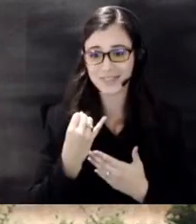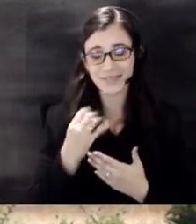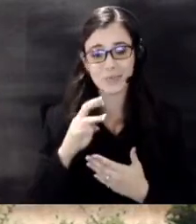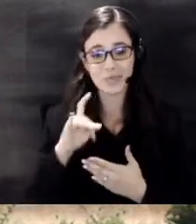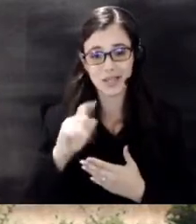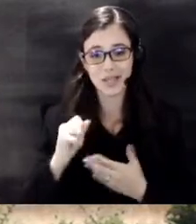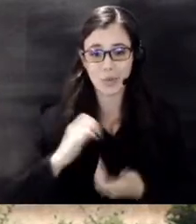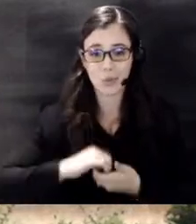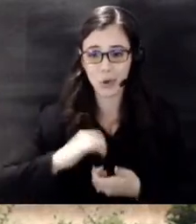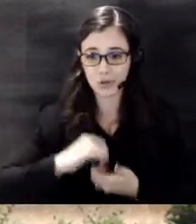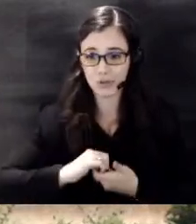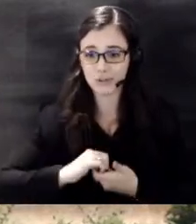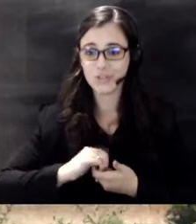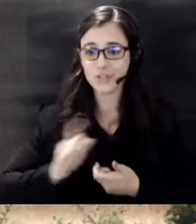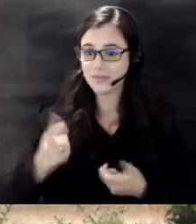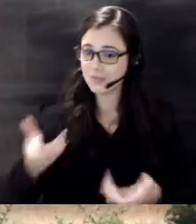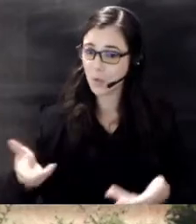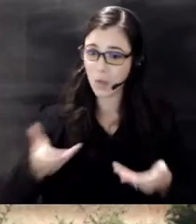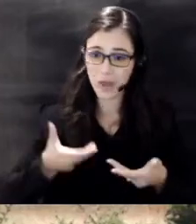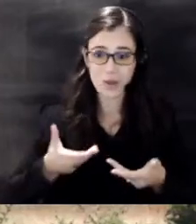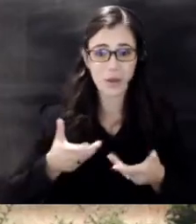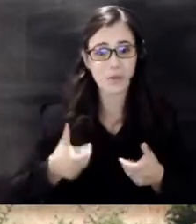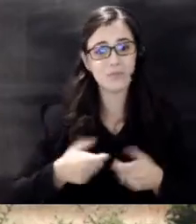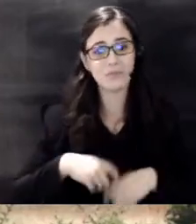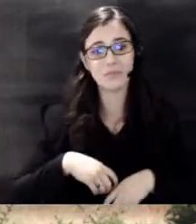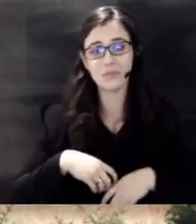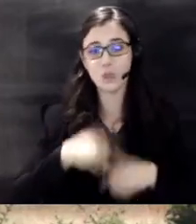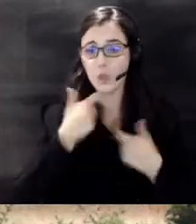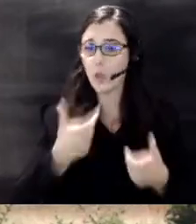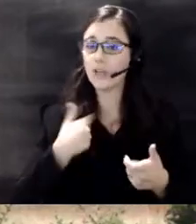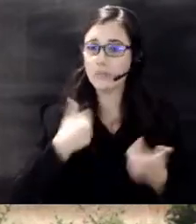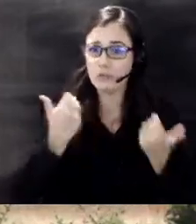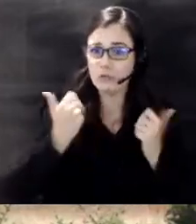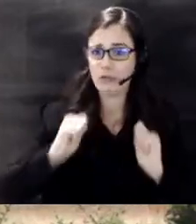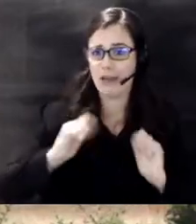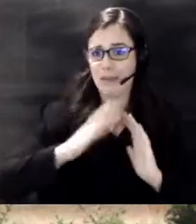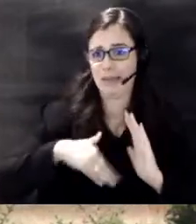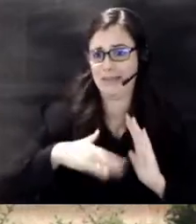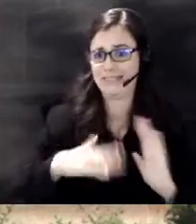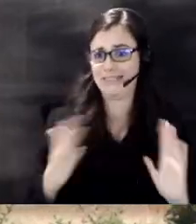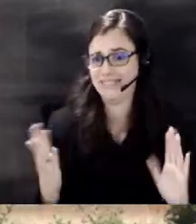our Media Partners are welcome to watch me try my hand at some painting which is not going to